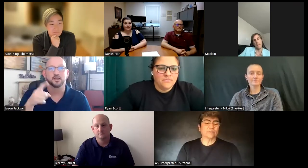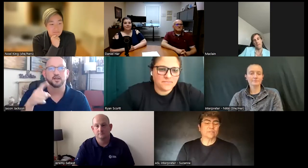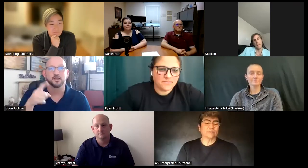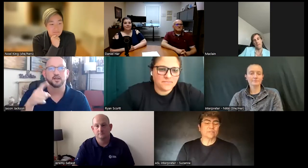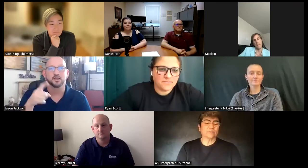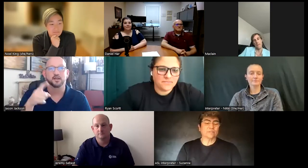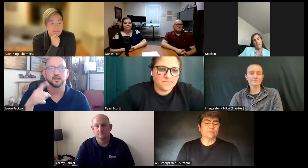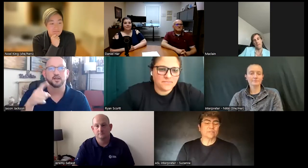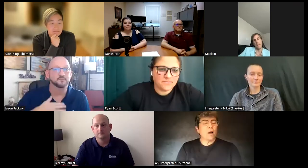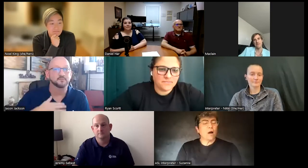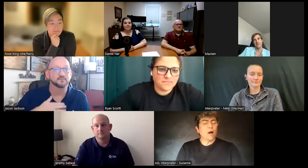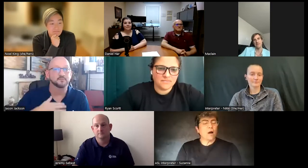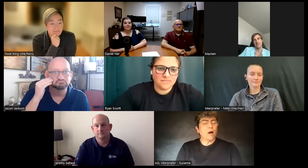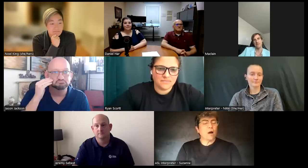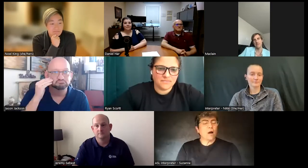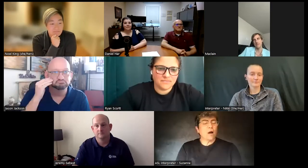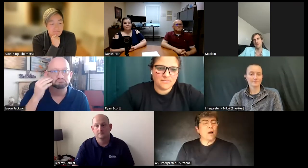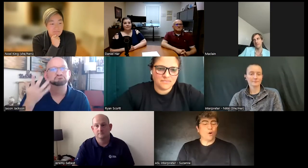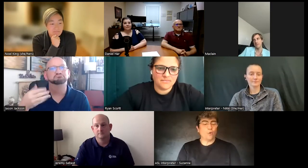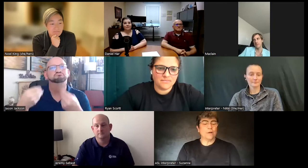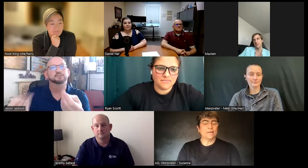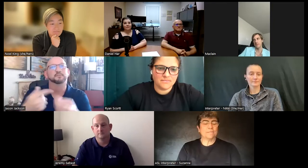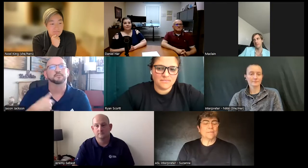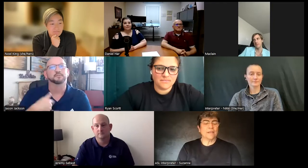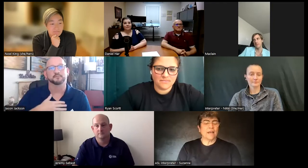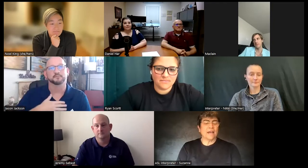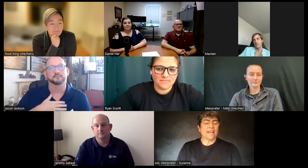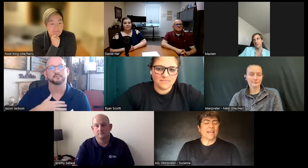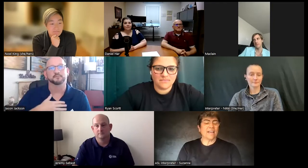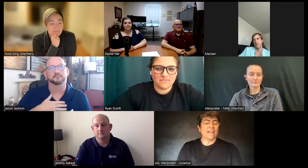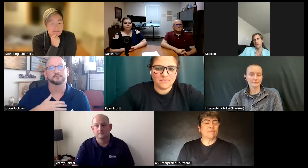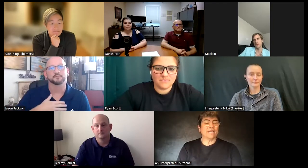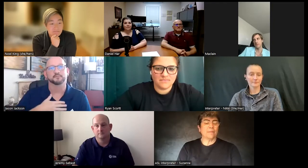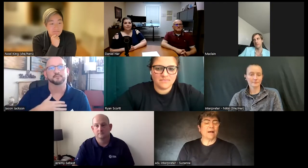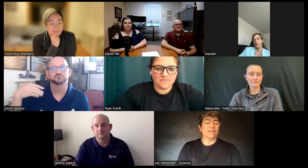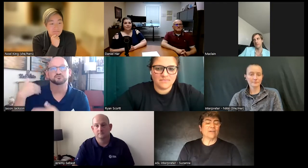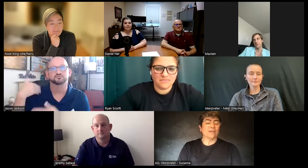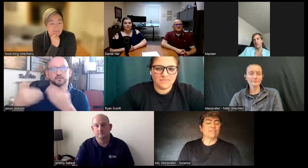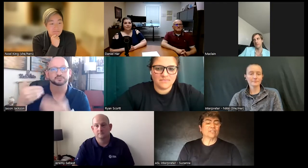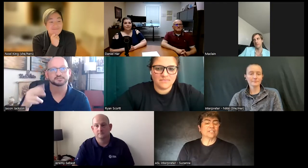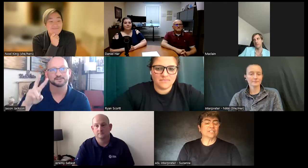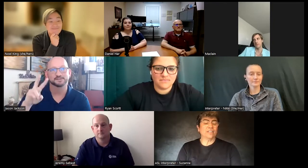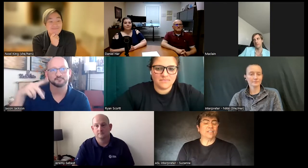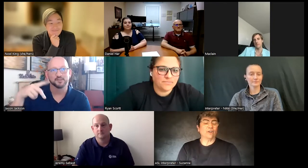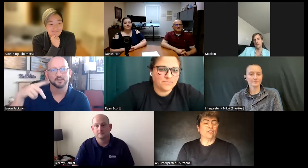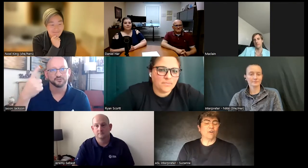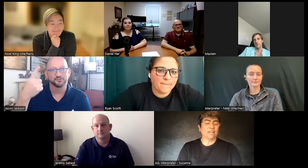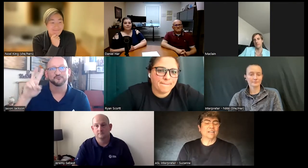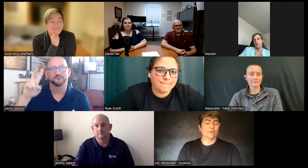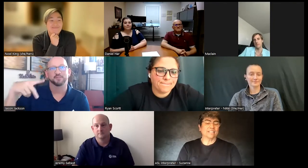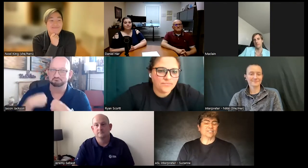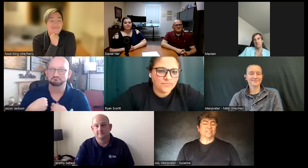then Mark call came to my home and gave me my very first video phone processor